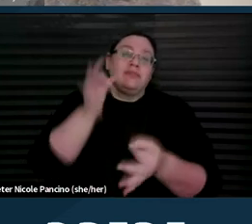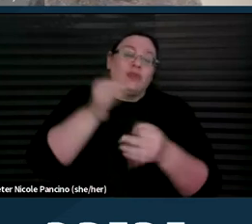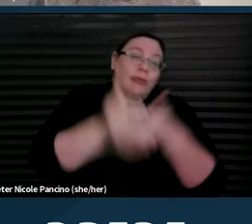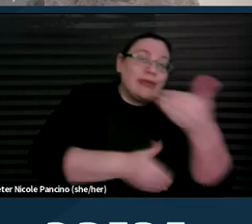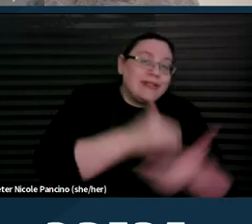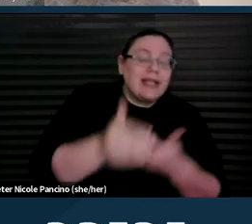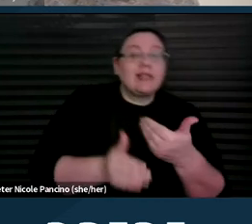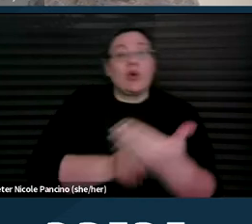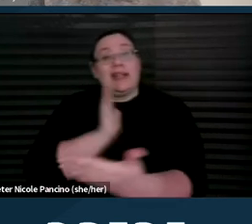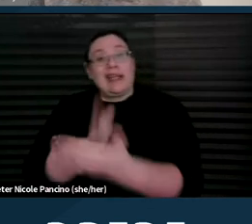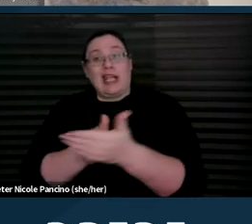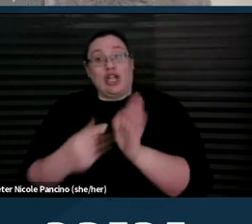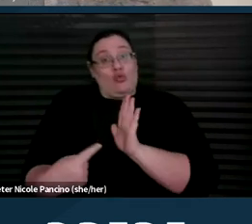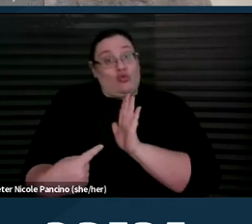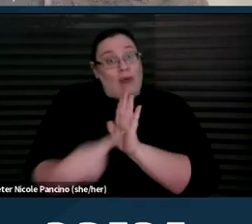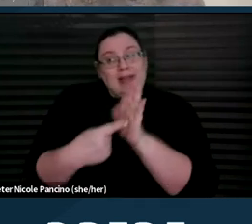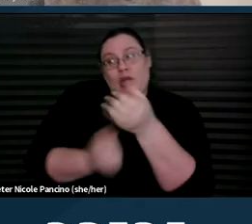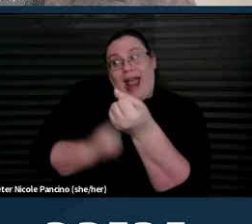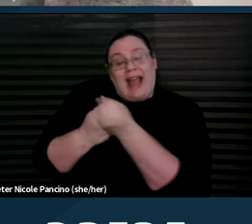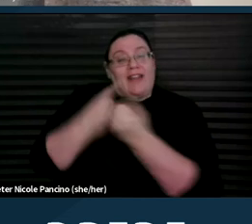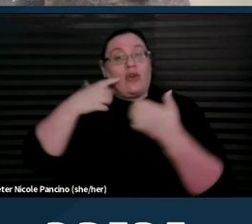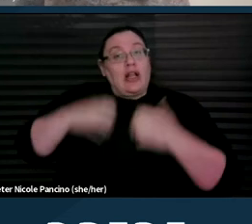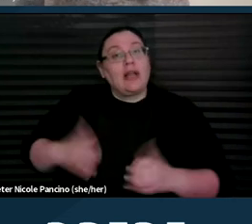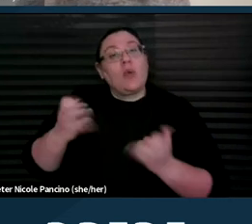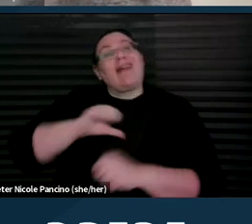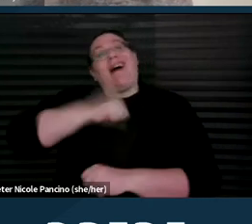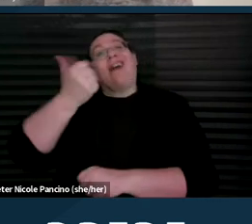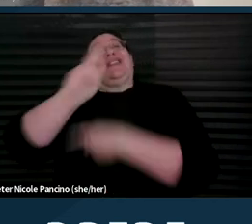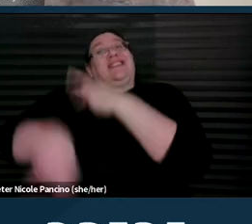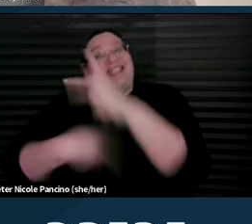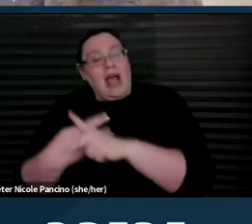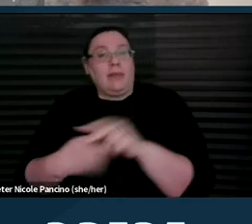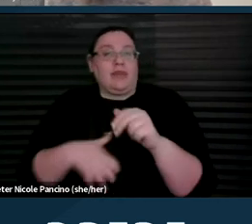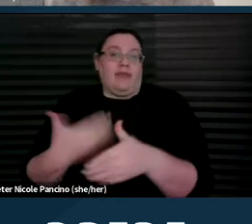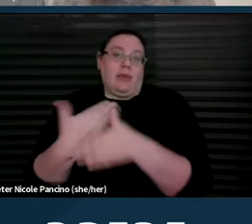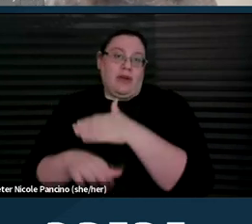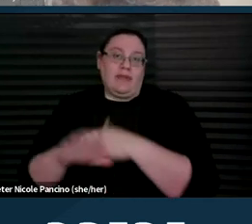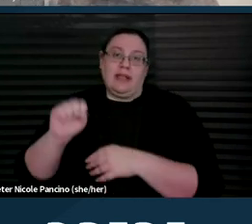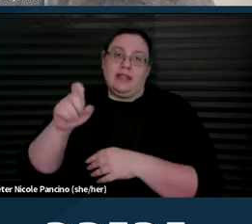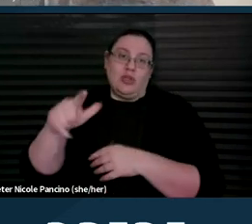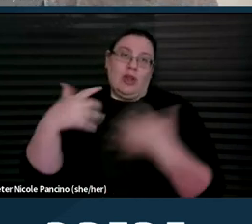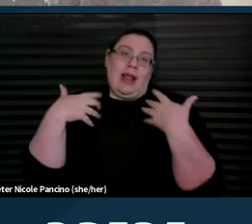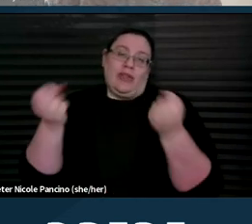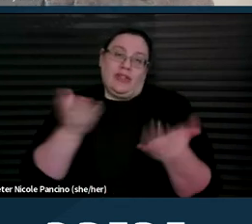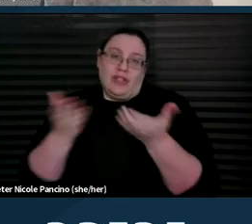or advocating for clients seeking other types of reproductive and sexual health services that are not abortion.